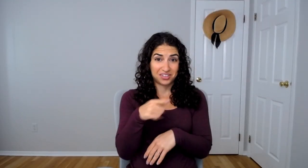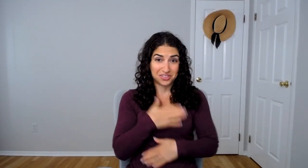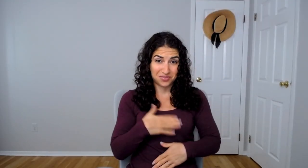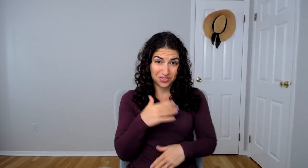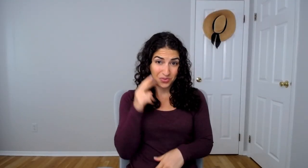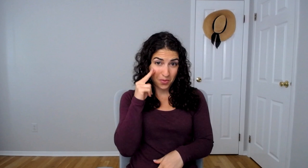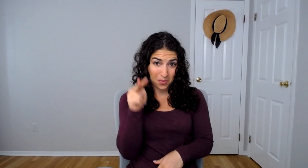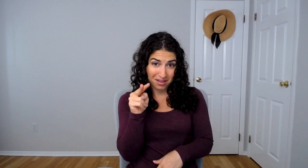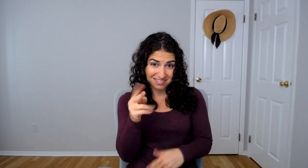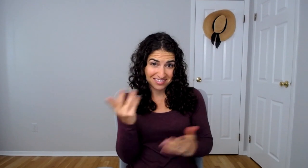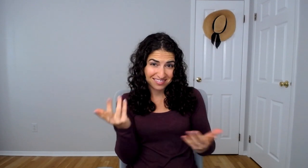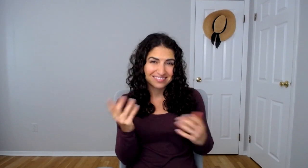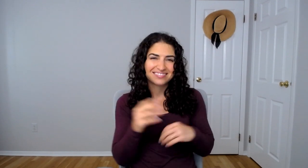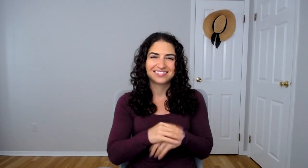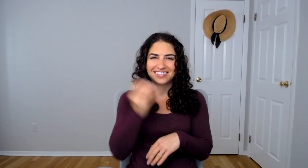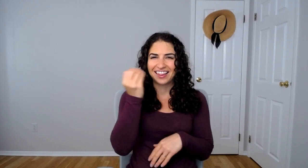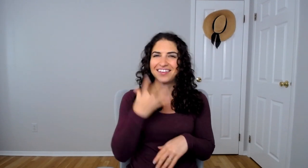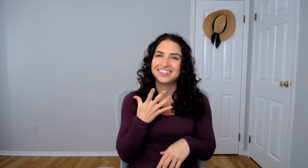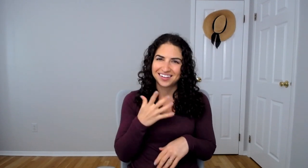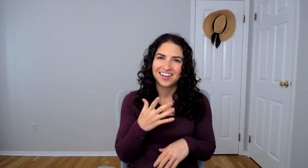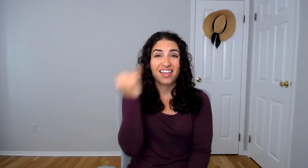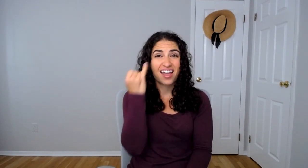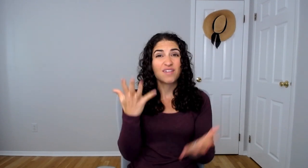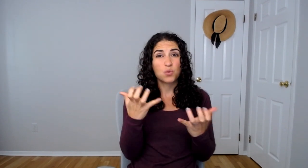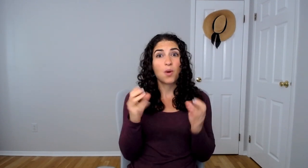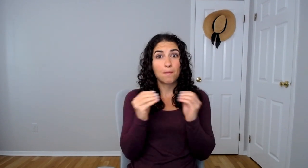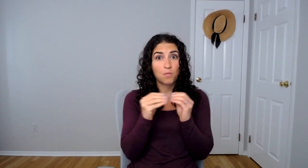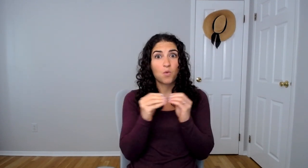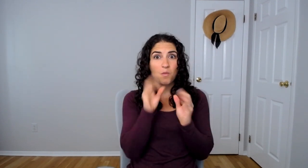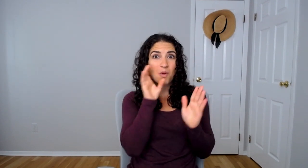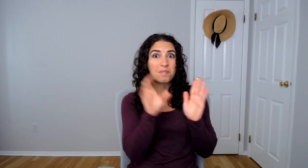Did you enjoy watching let me know, and if you want more